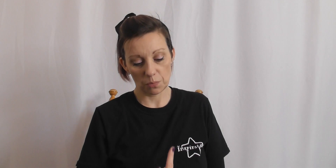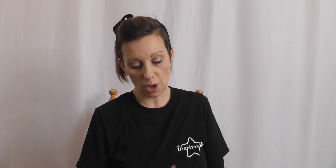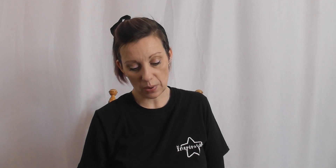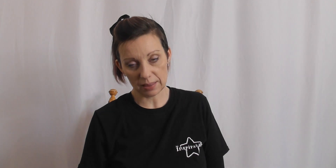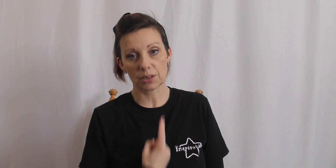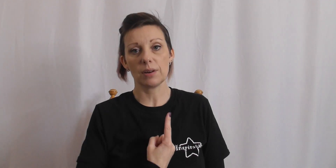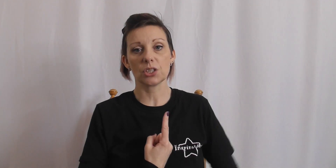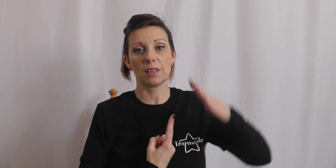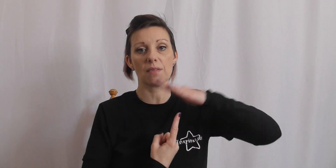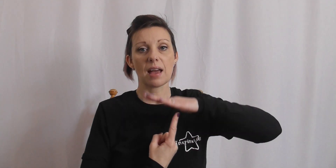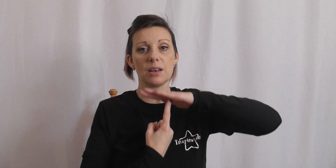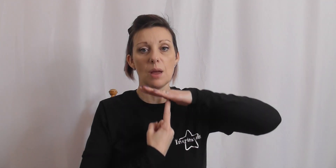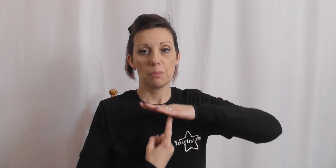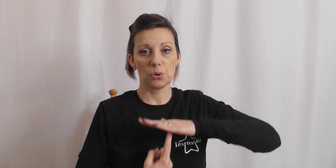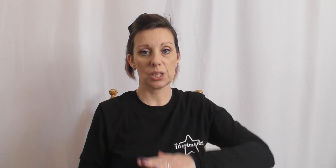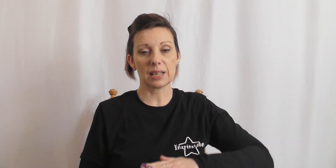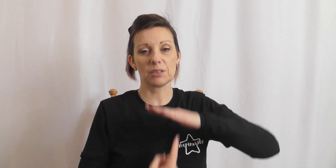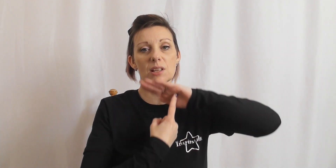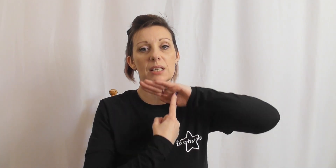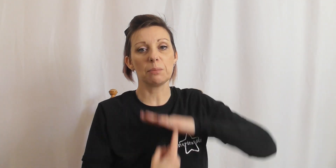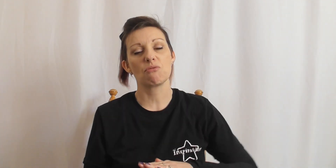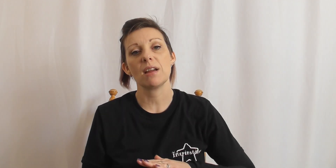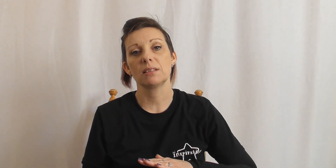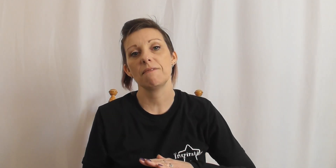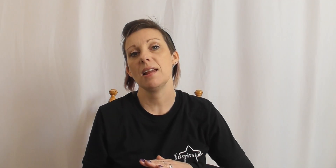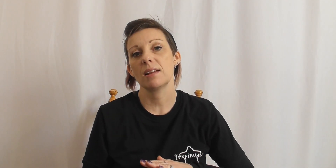going in that direction and the other hand pushes down so it's like a depressed feeling.